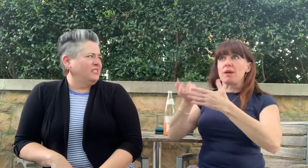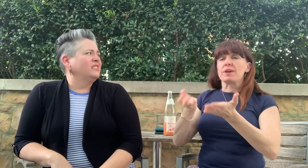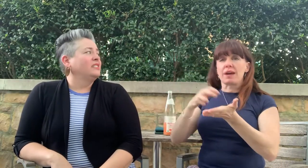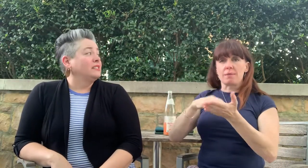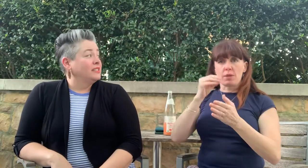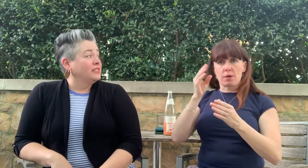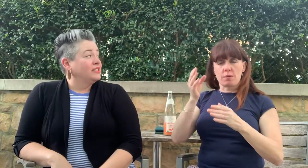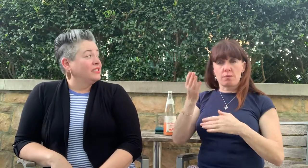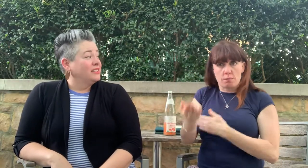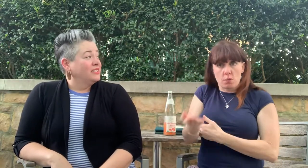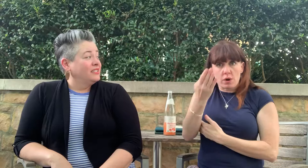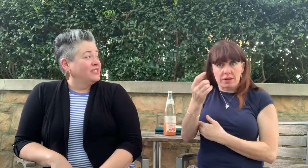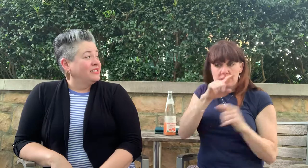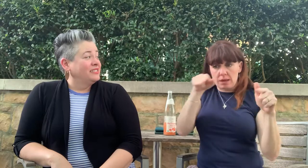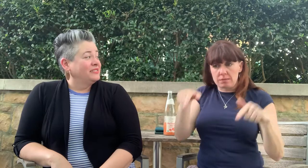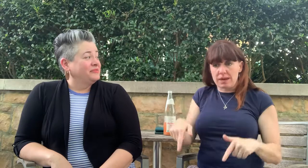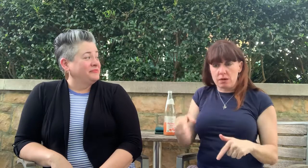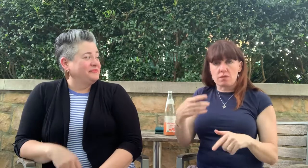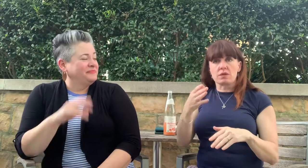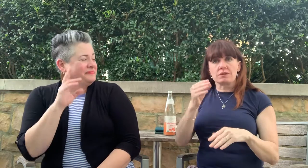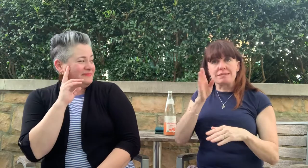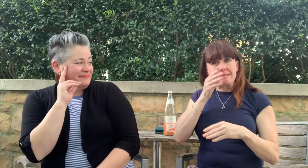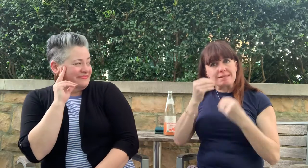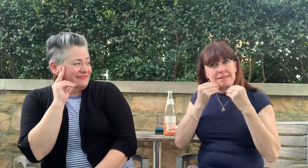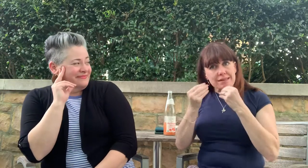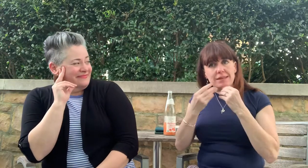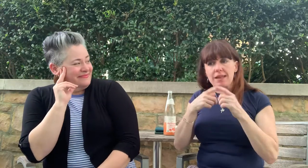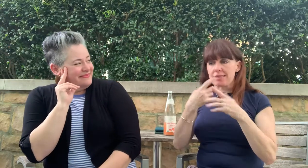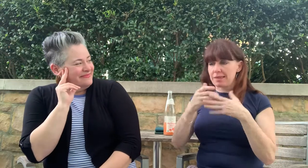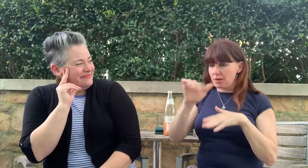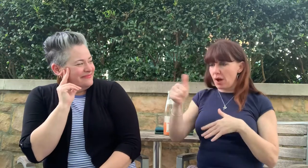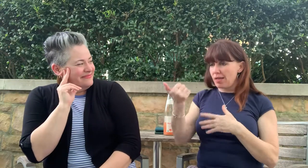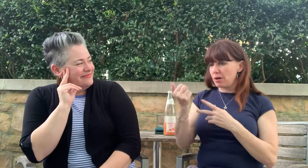The next morning, we were at breakfast with another